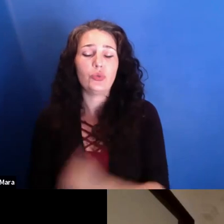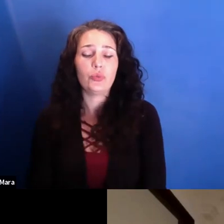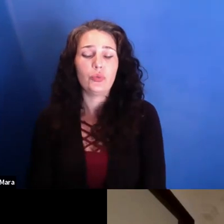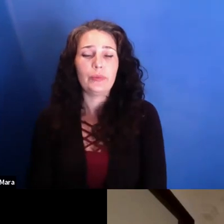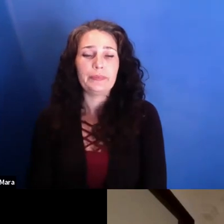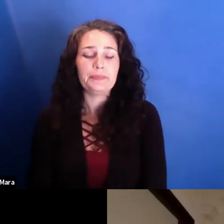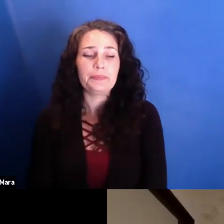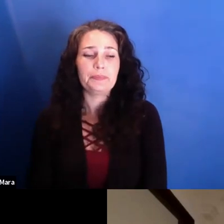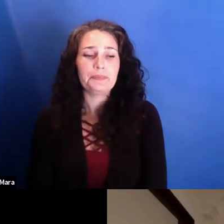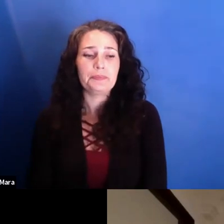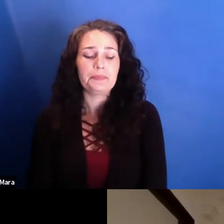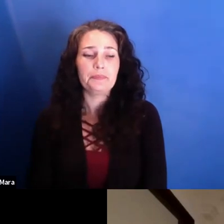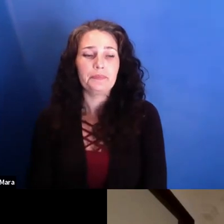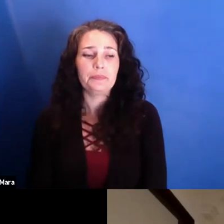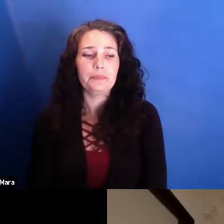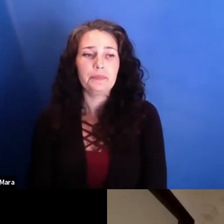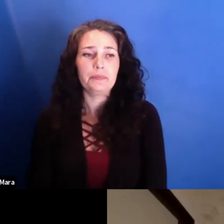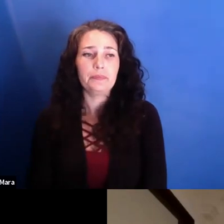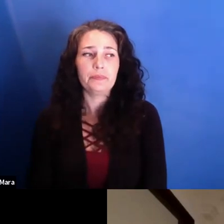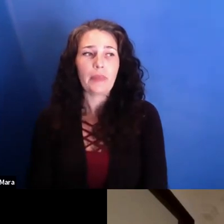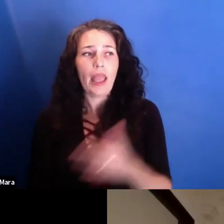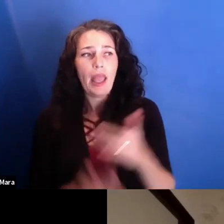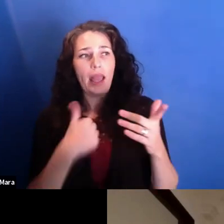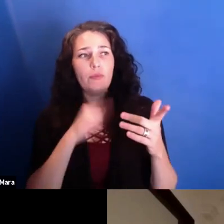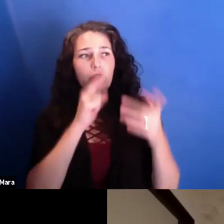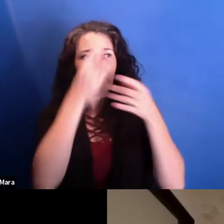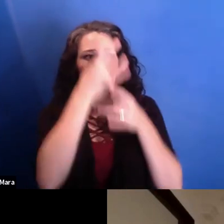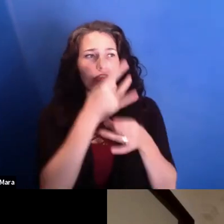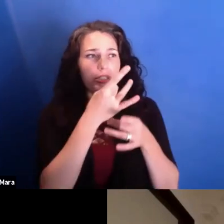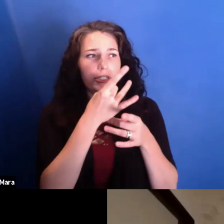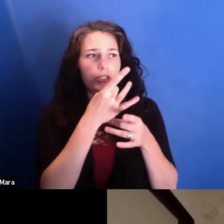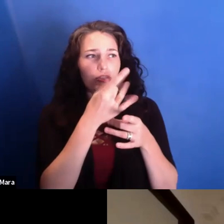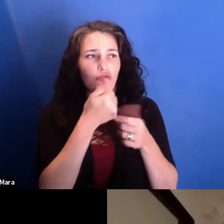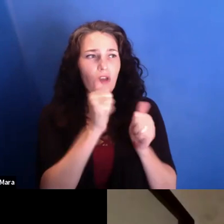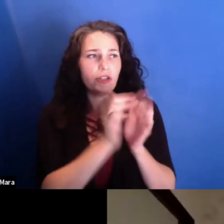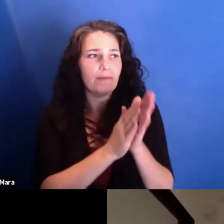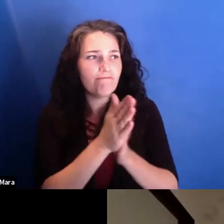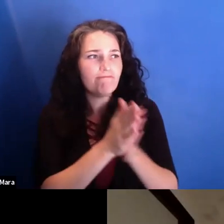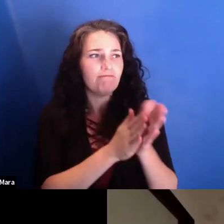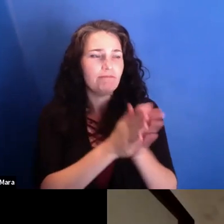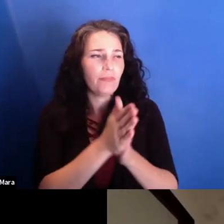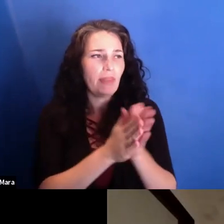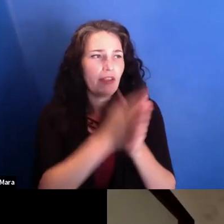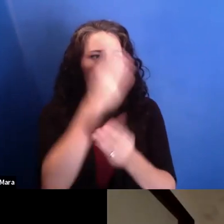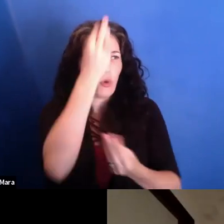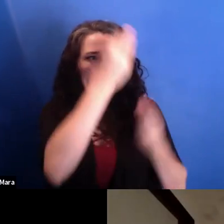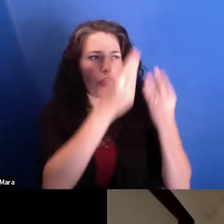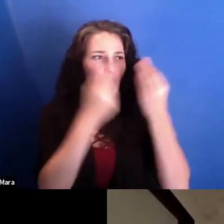much interested in evoking thought and emotion with the cut.